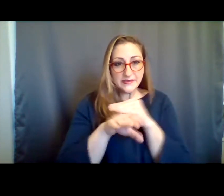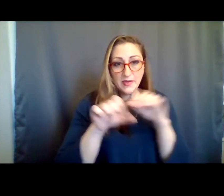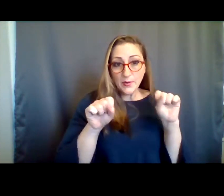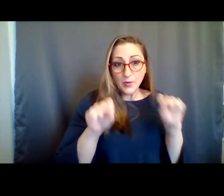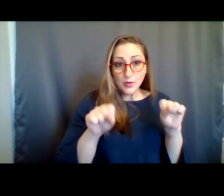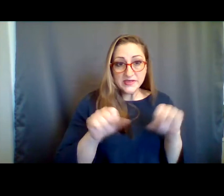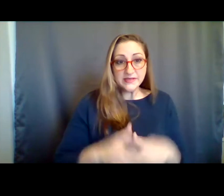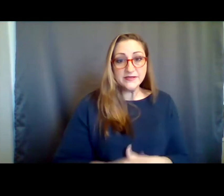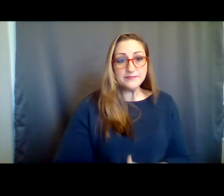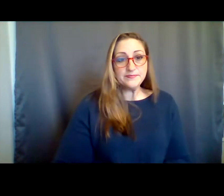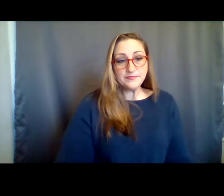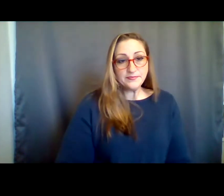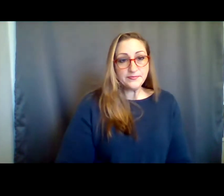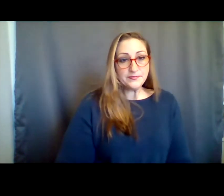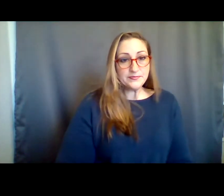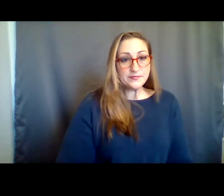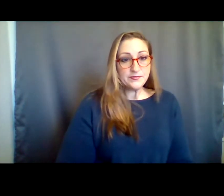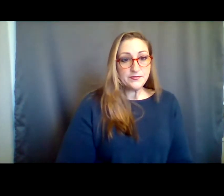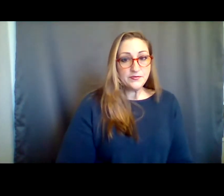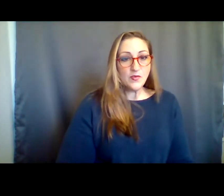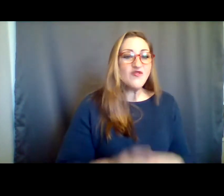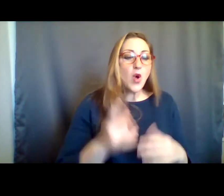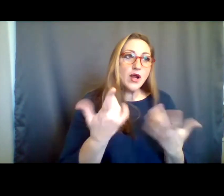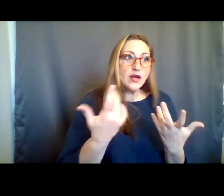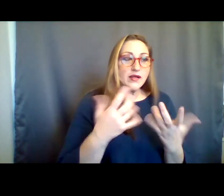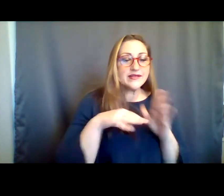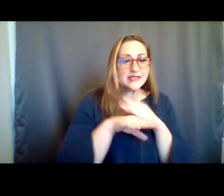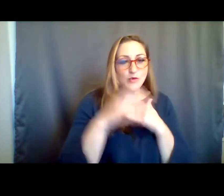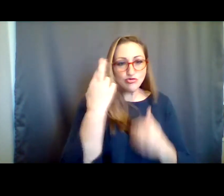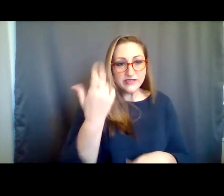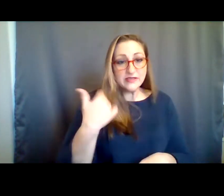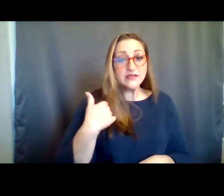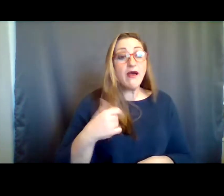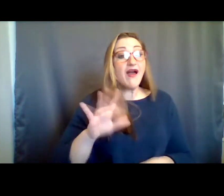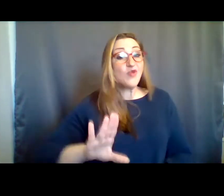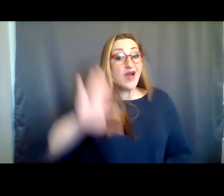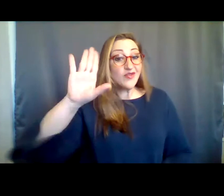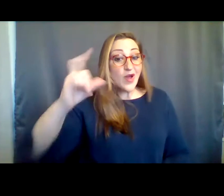purposes, as I did earlier. If you have a question, you are welcome to put it into the chat or raise your hand